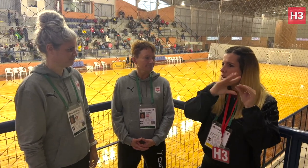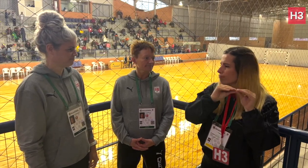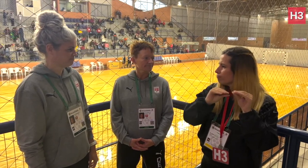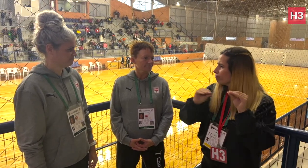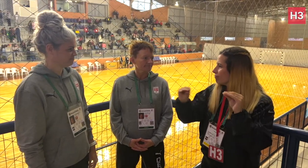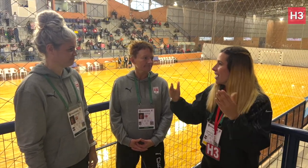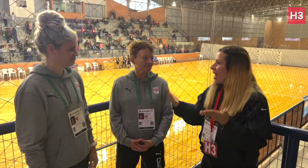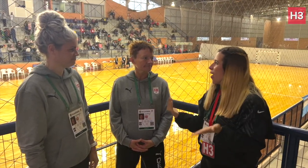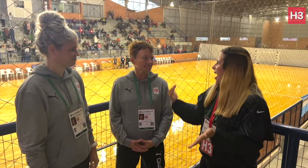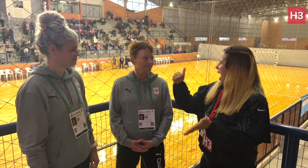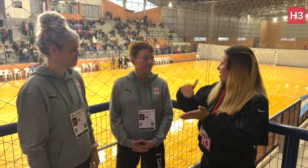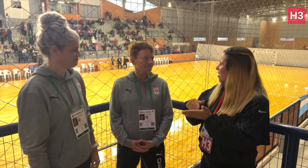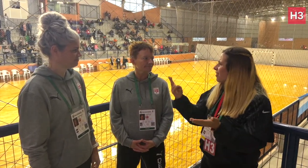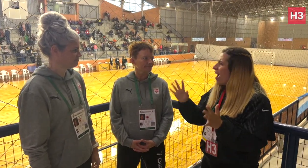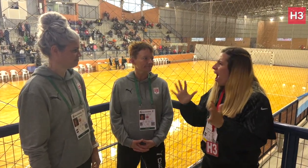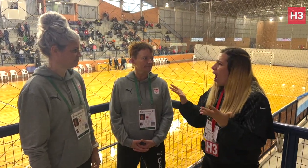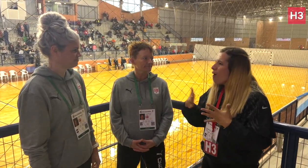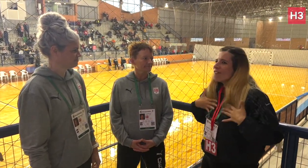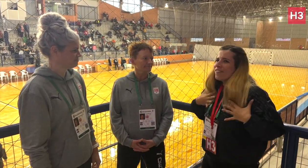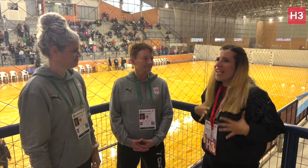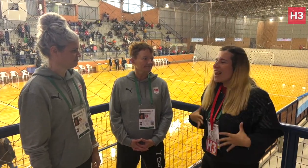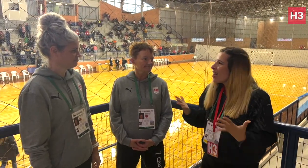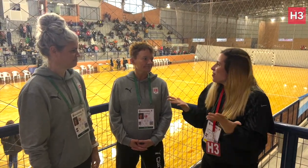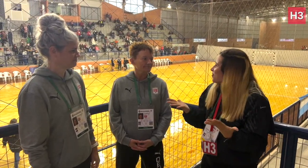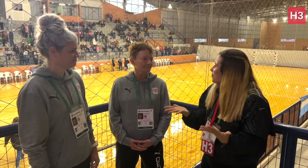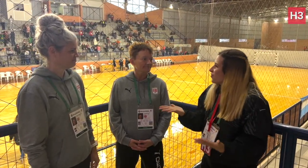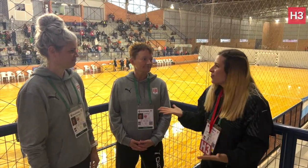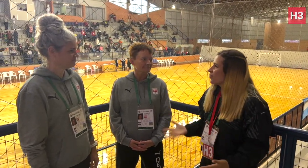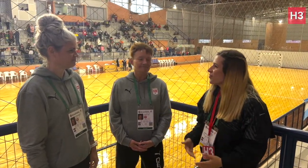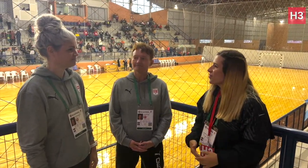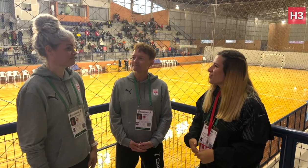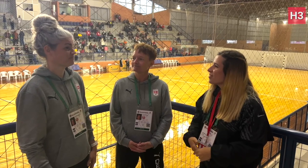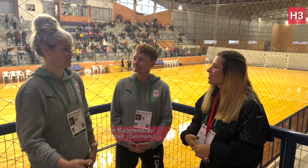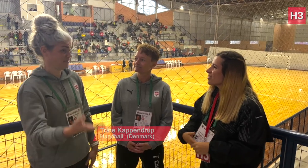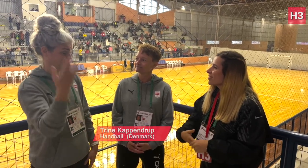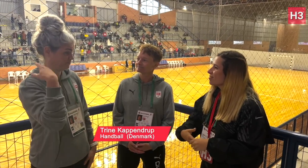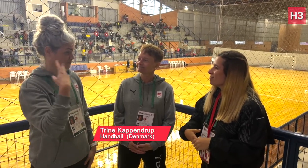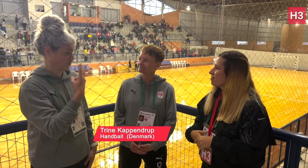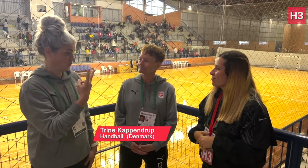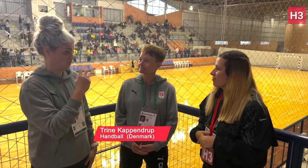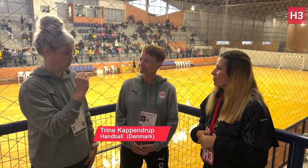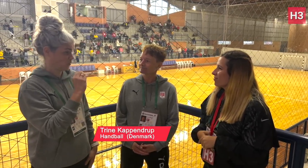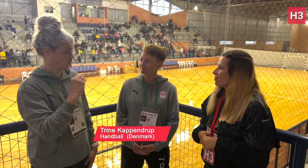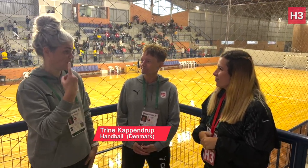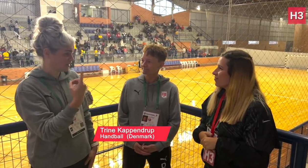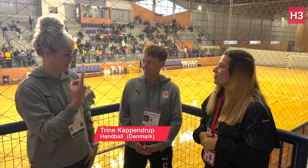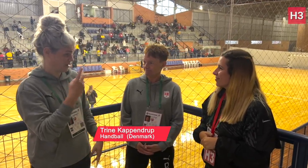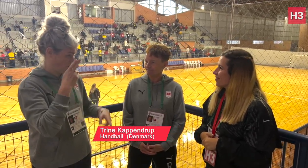after the 2001 Rome Deaflympics. How do you feel about the long absence from 2001 to 2022? After we won the Gold medal in 2001,